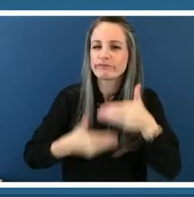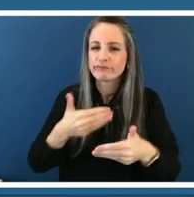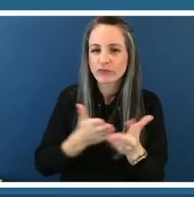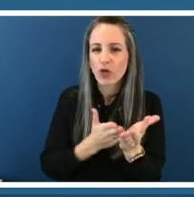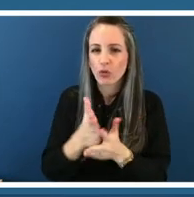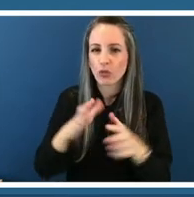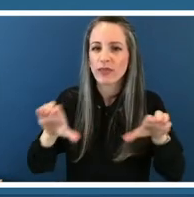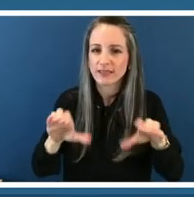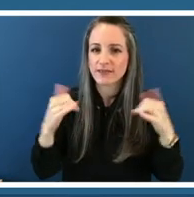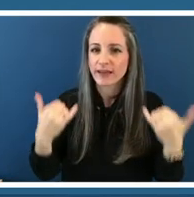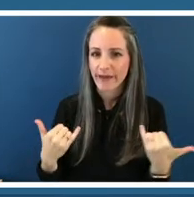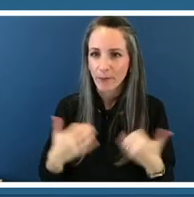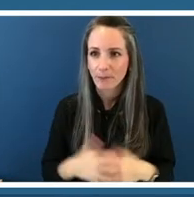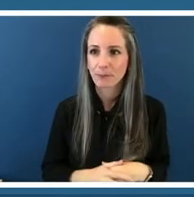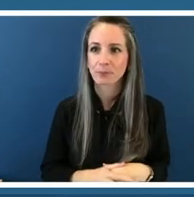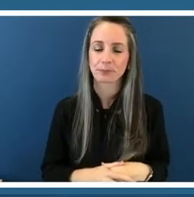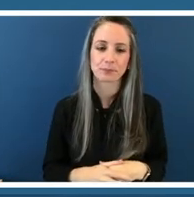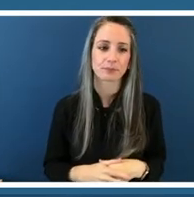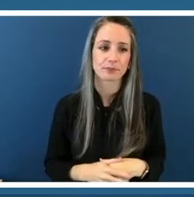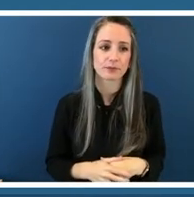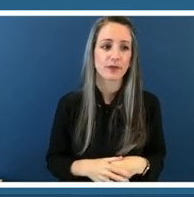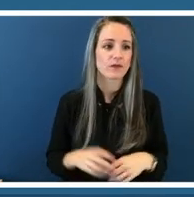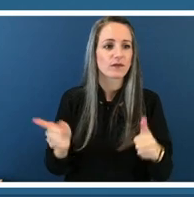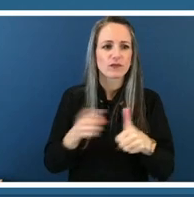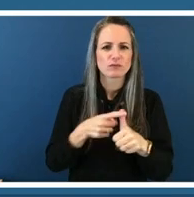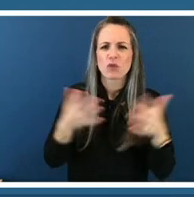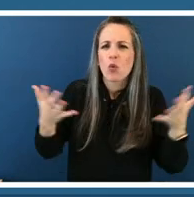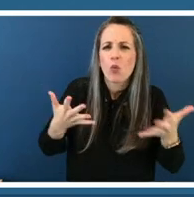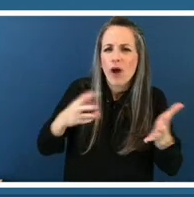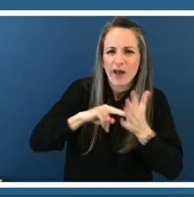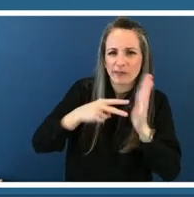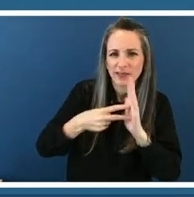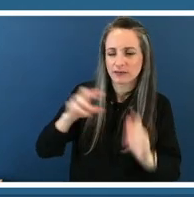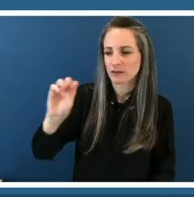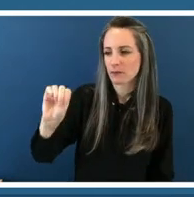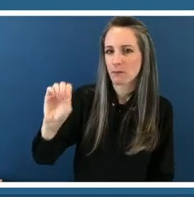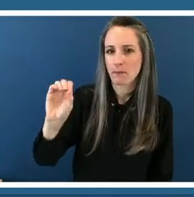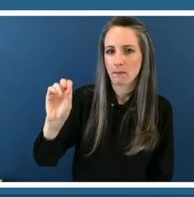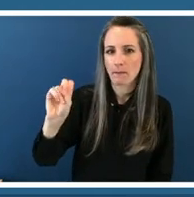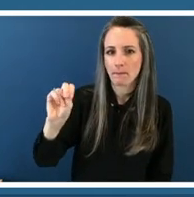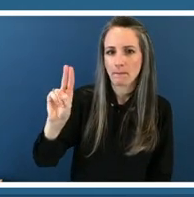so first what is a monument or a memorial